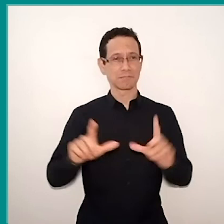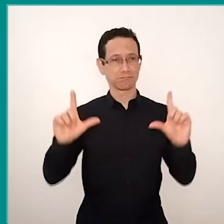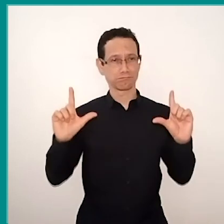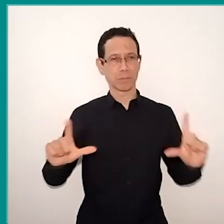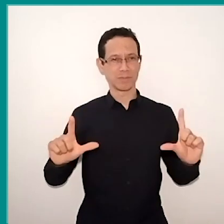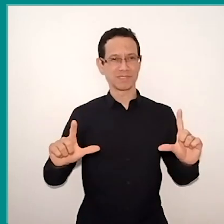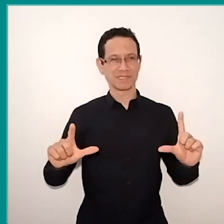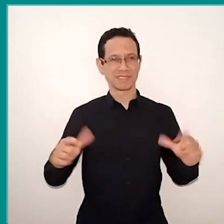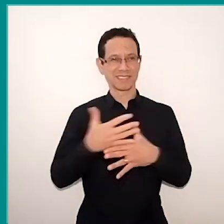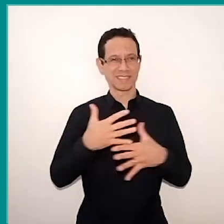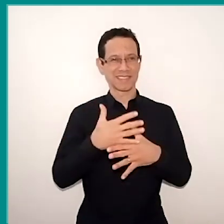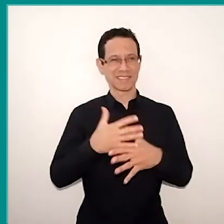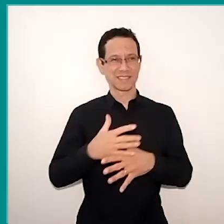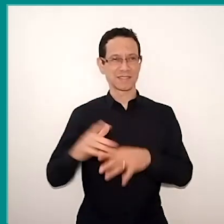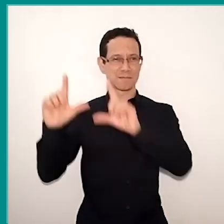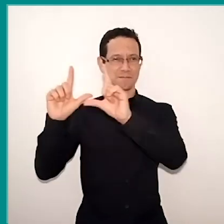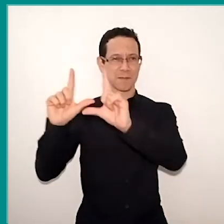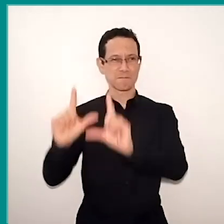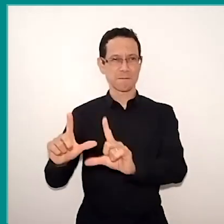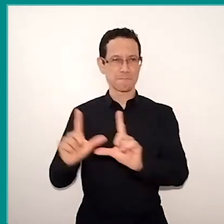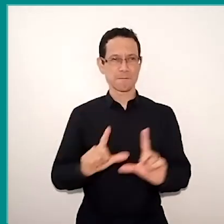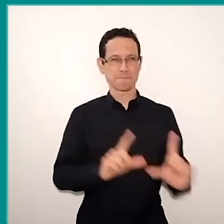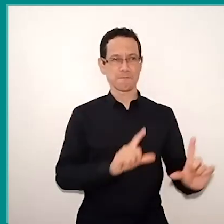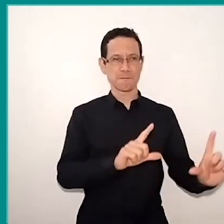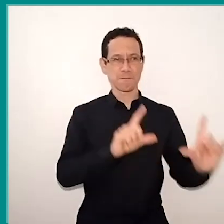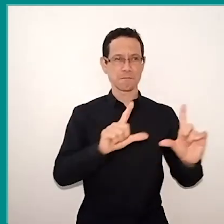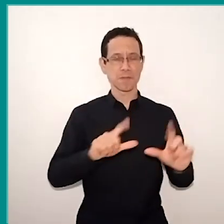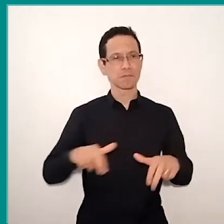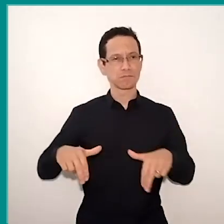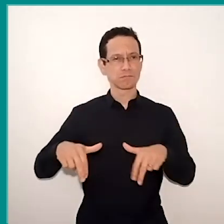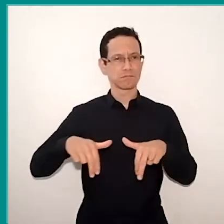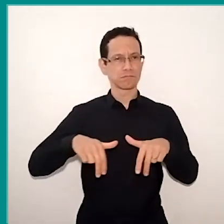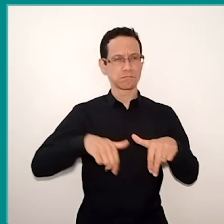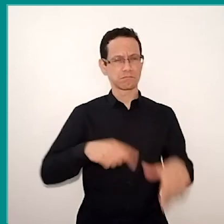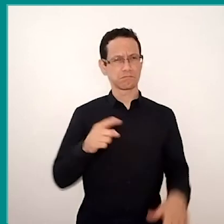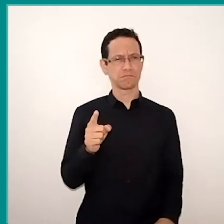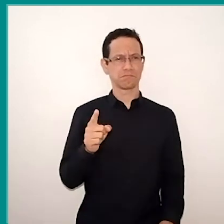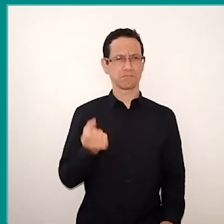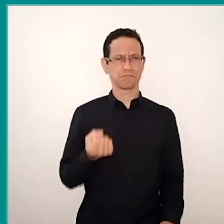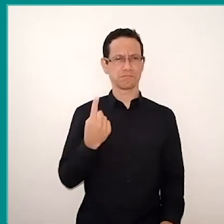which is the City Park. Then, everyone who arrived at the park came across n different installation, a sound wall.